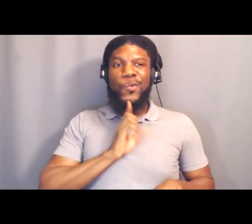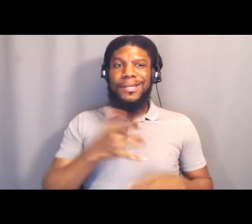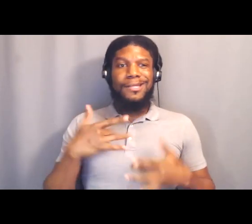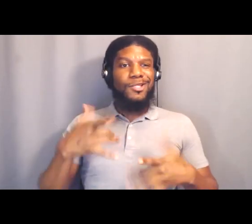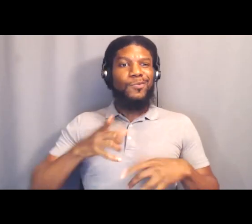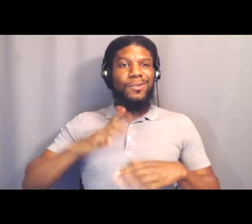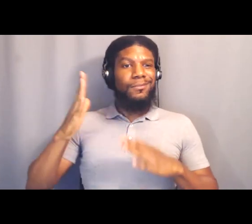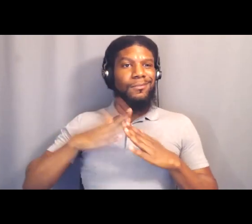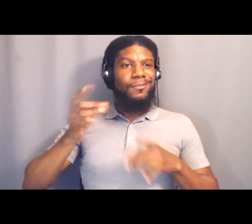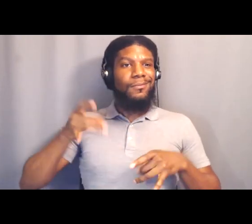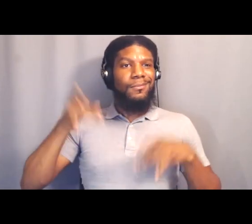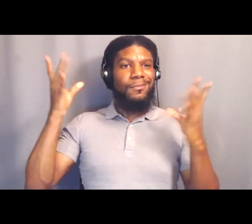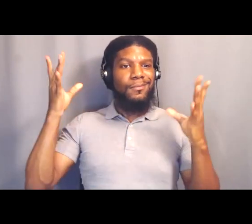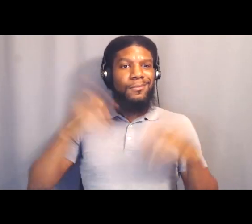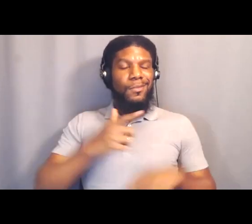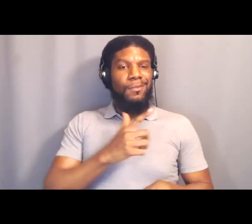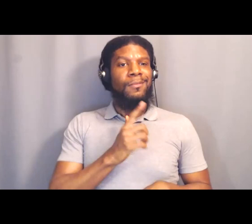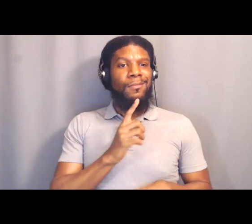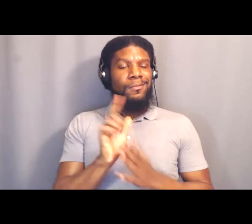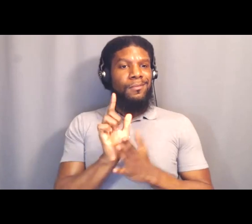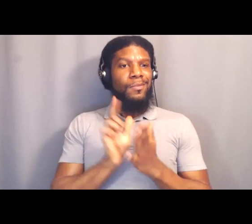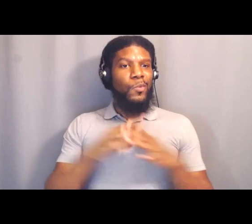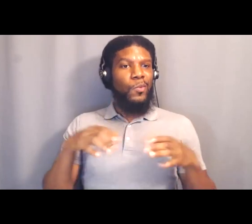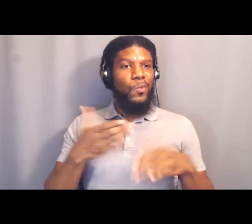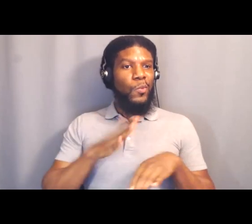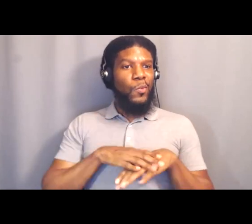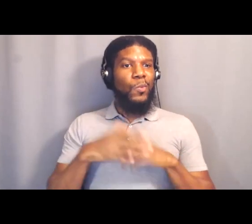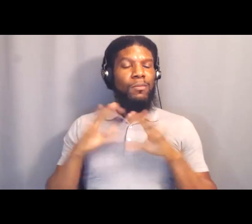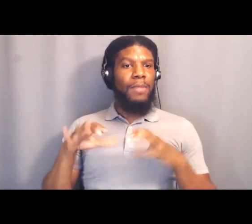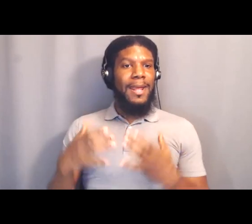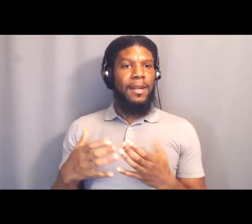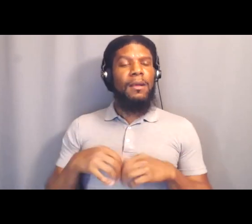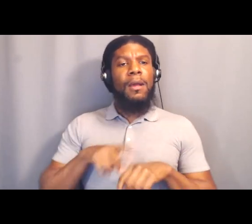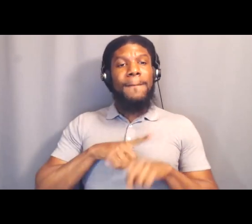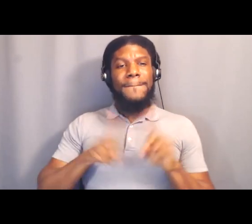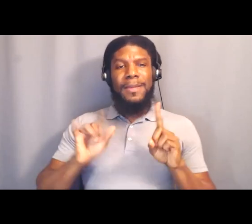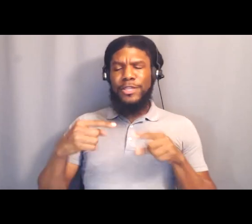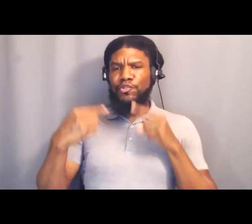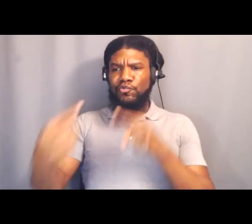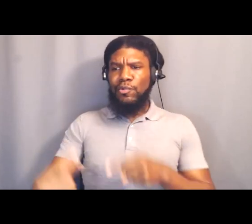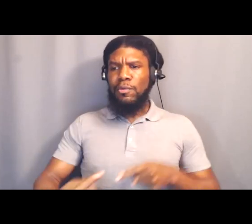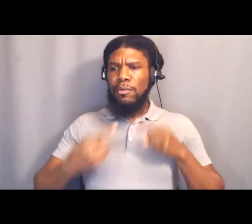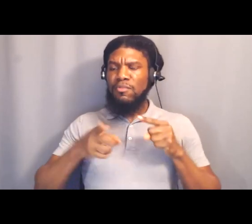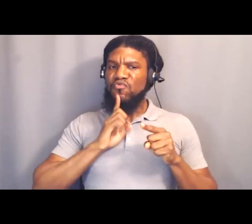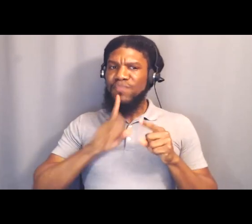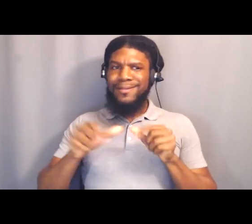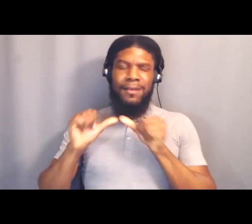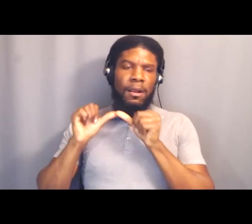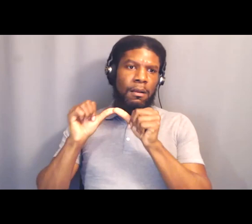on the planet. But the struggle is so constant. We won Measure J so we thought.